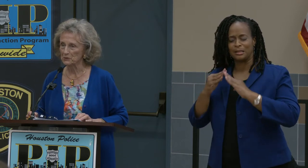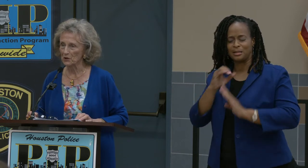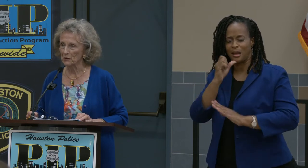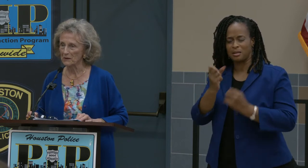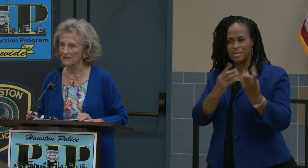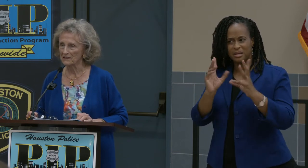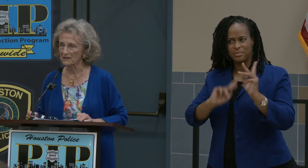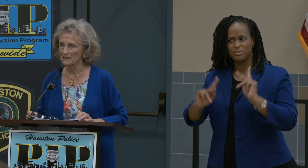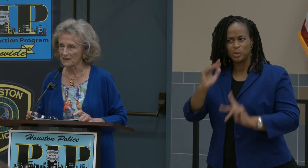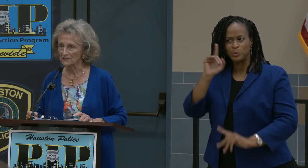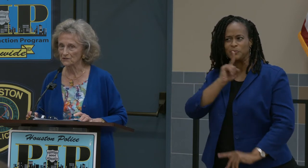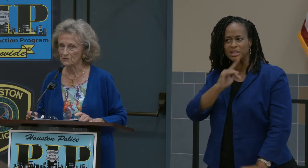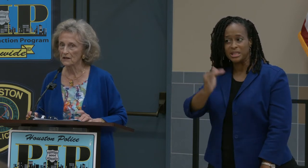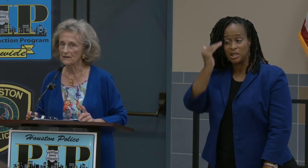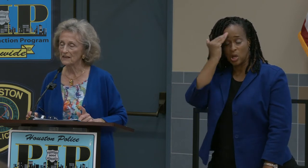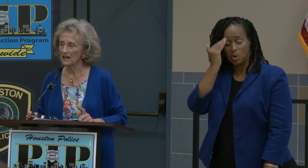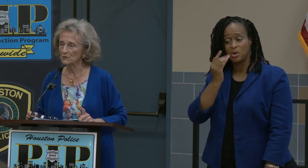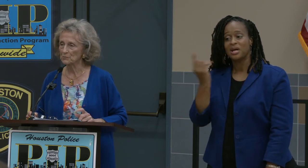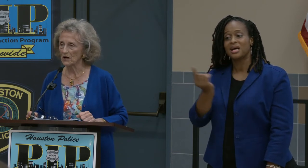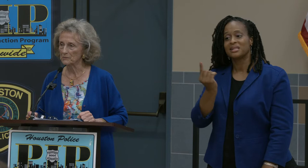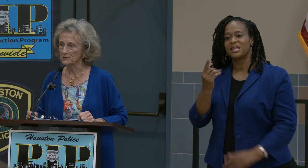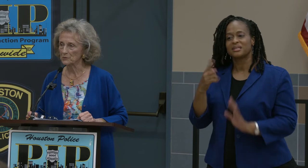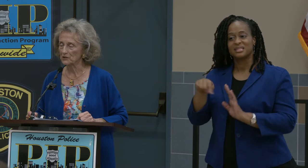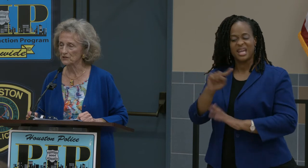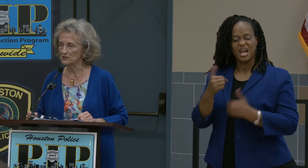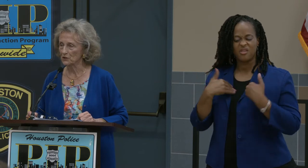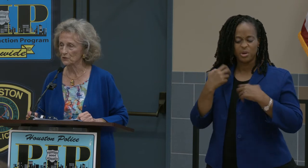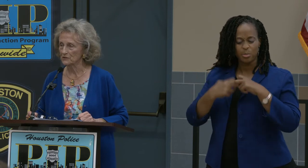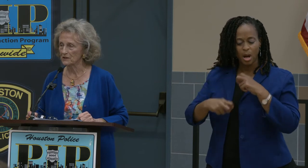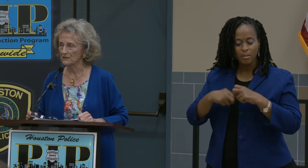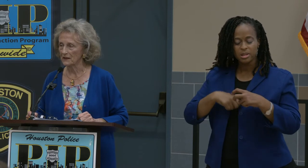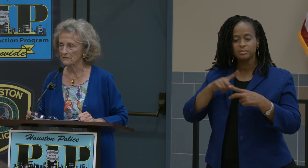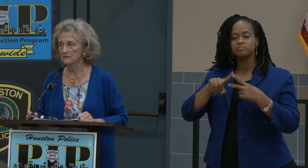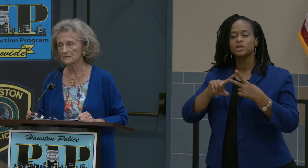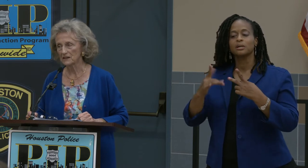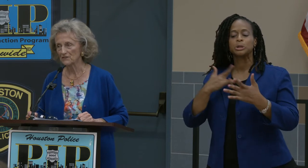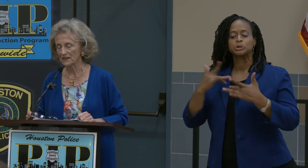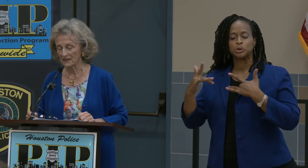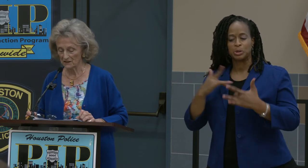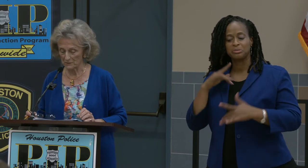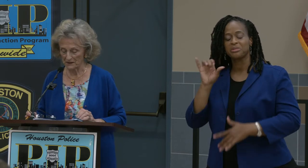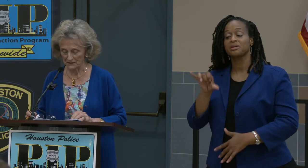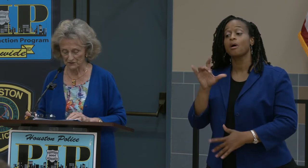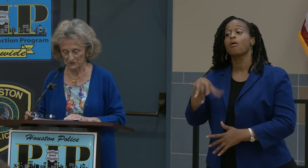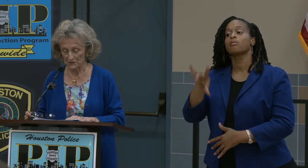know about it unless they have a problem or a concern. And then they find out about us.